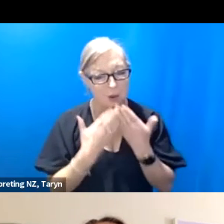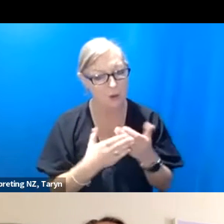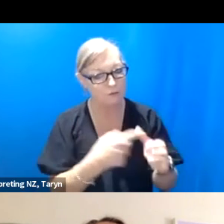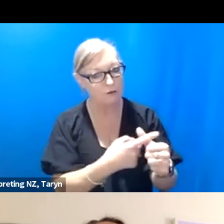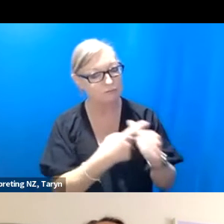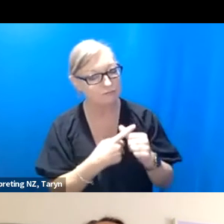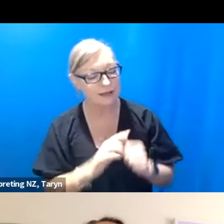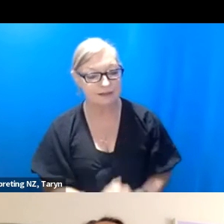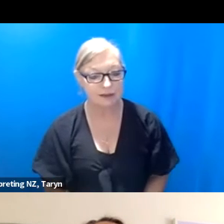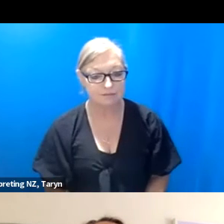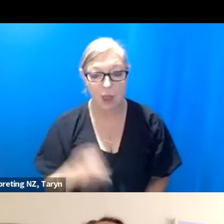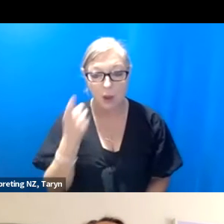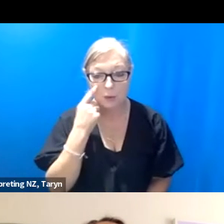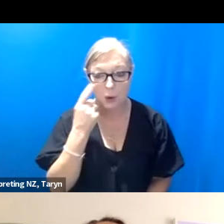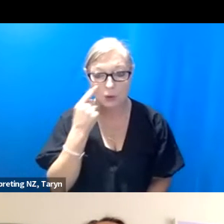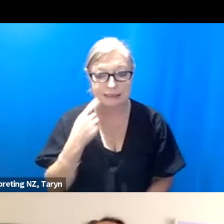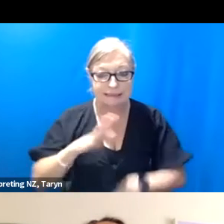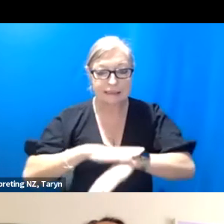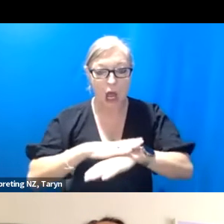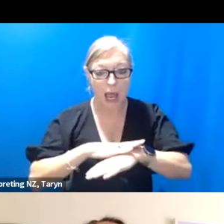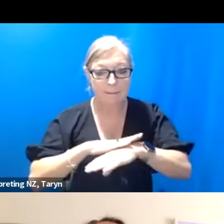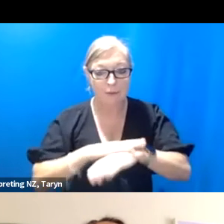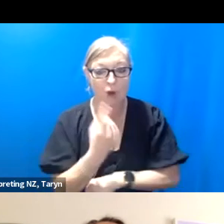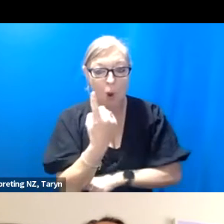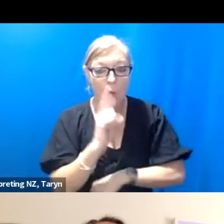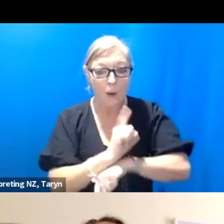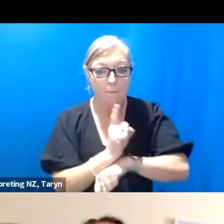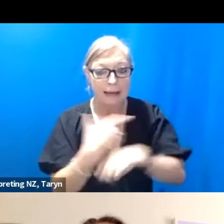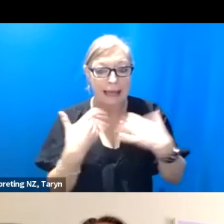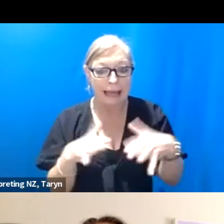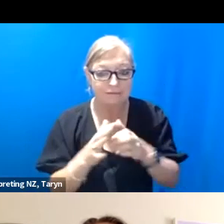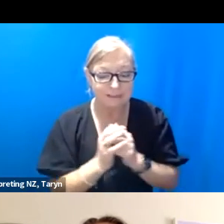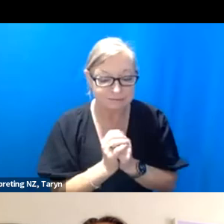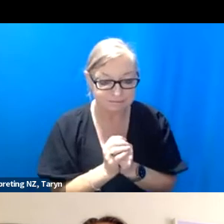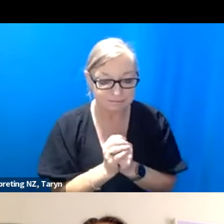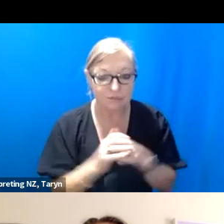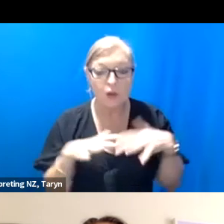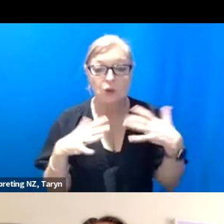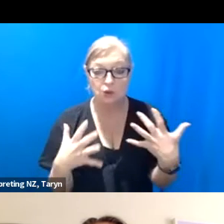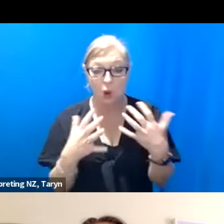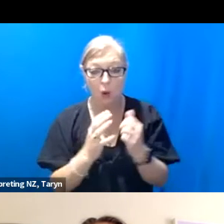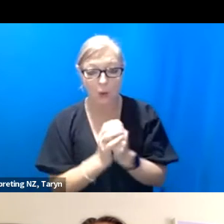I'm just noticing we are quite tight on time, we have a minute left but there are quite a few more